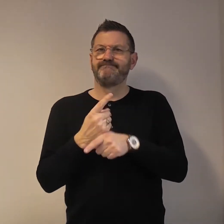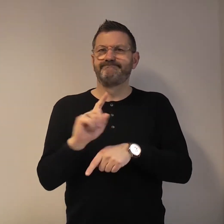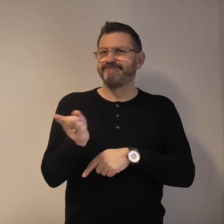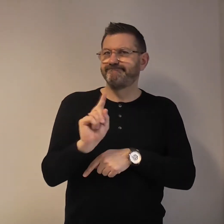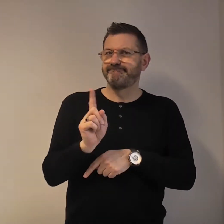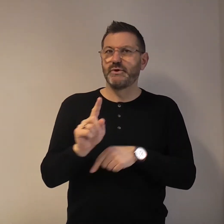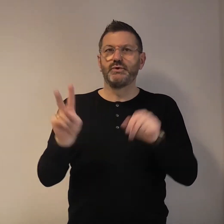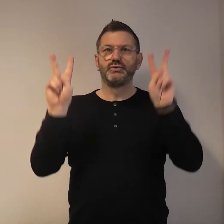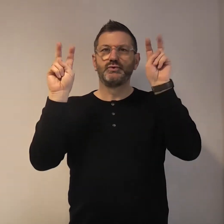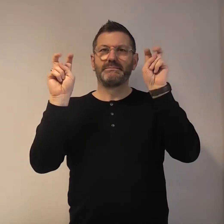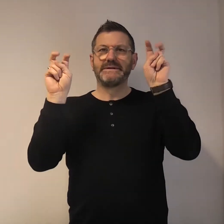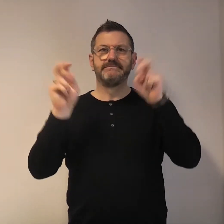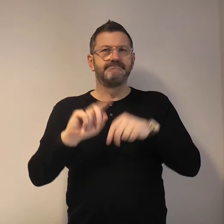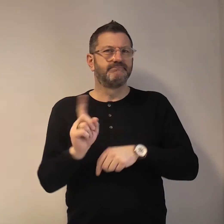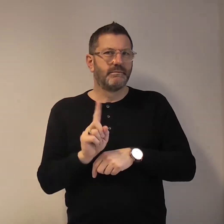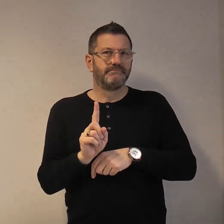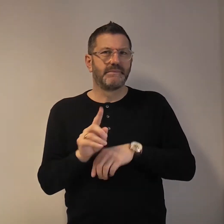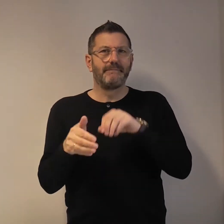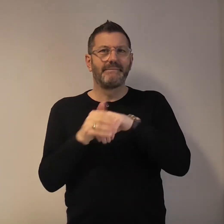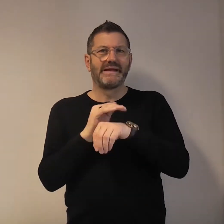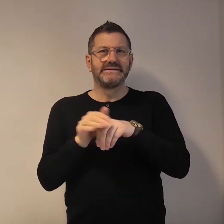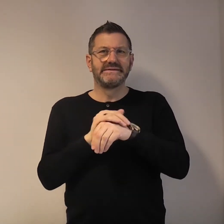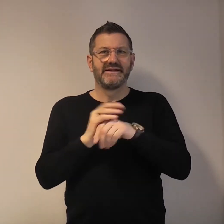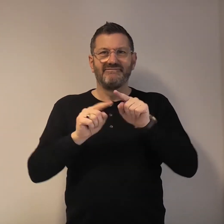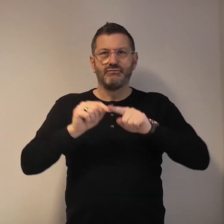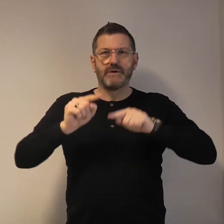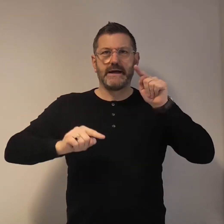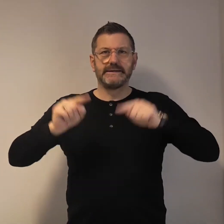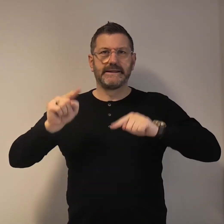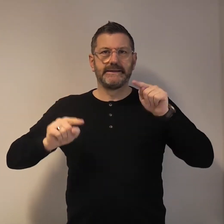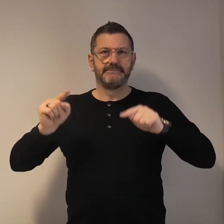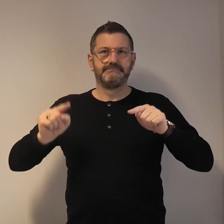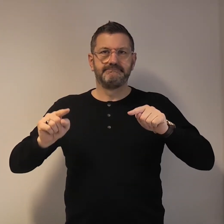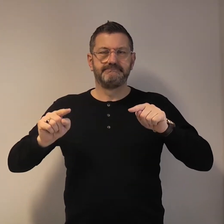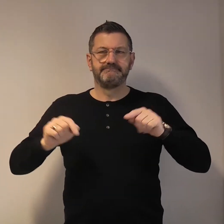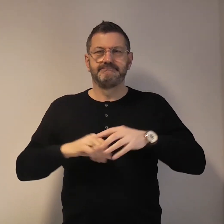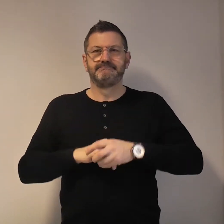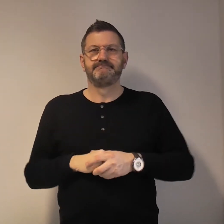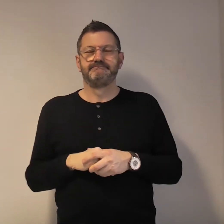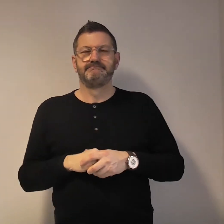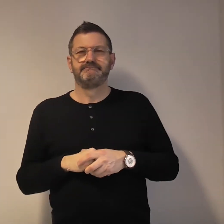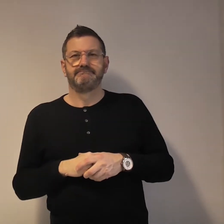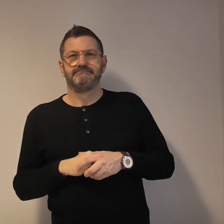I'm good to talk about what topic? Pets, variety.